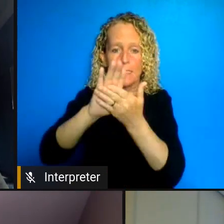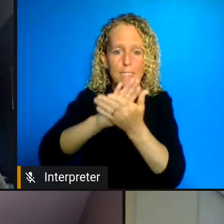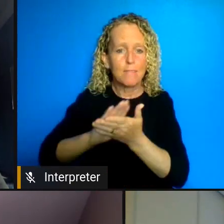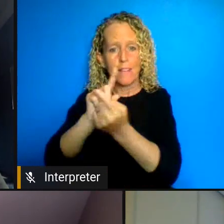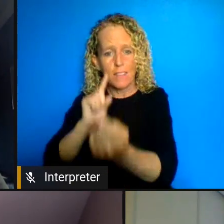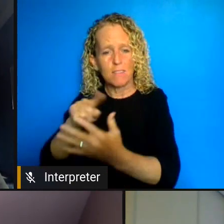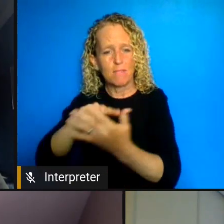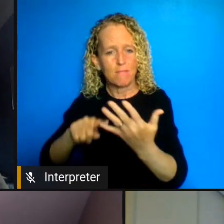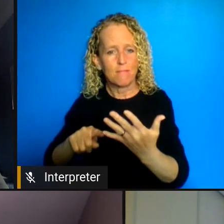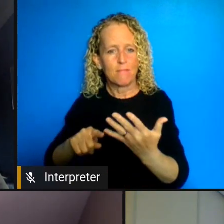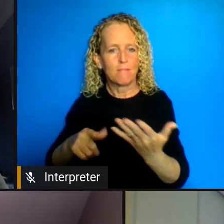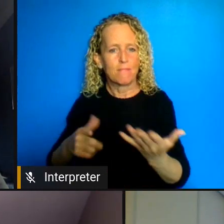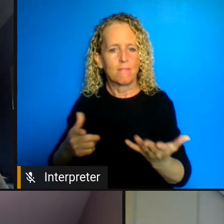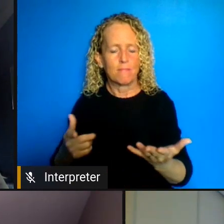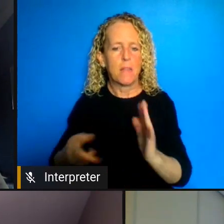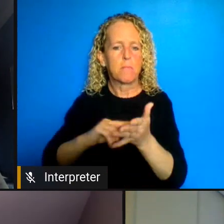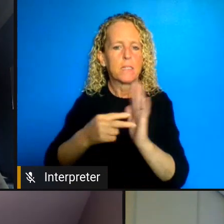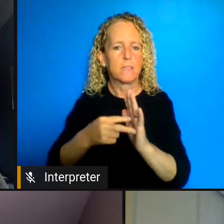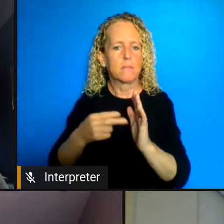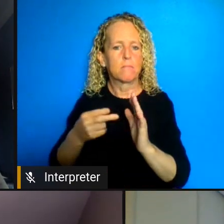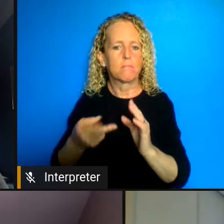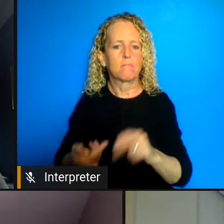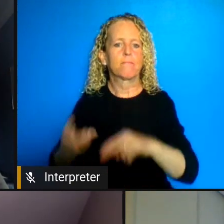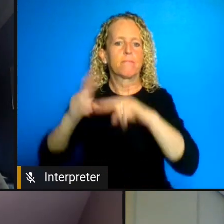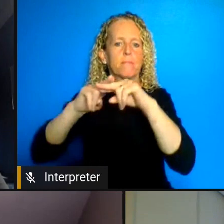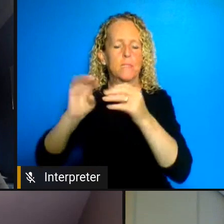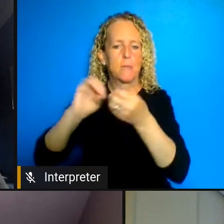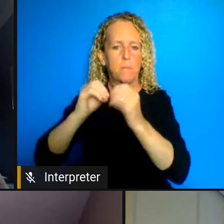women have been a marginalized group within a marginalized groups for a very